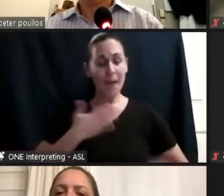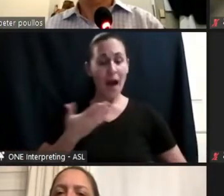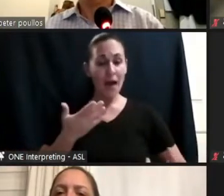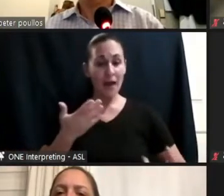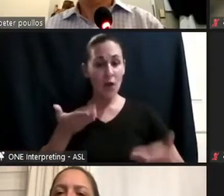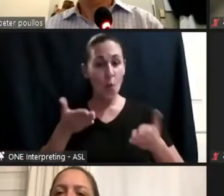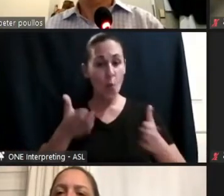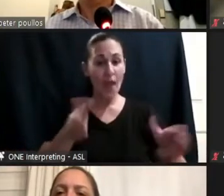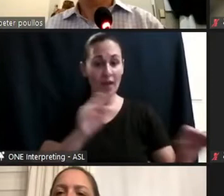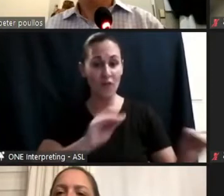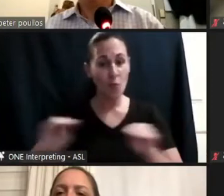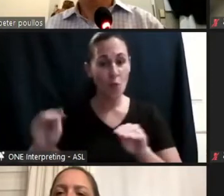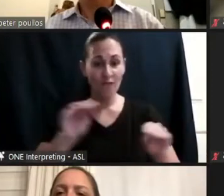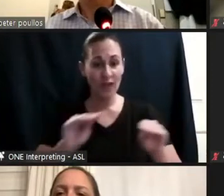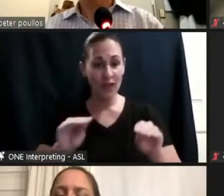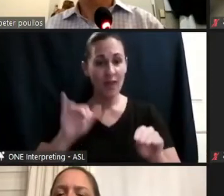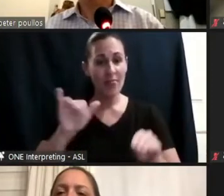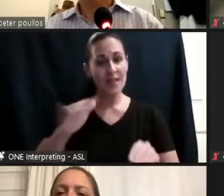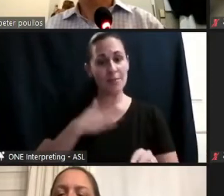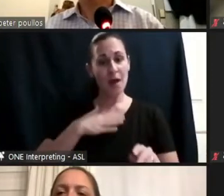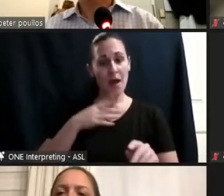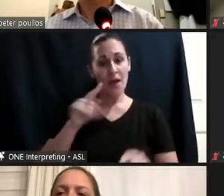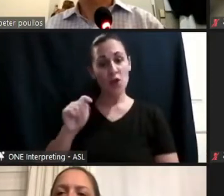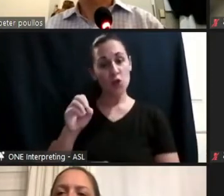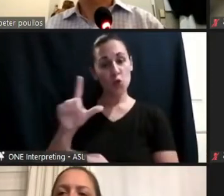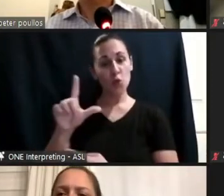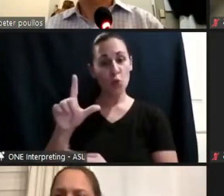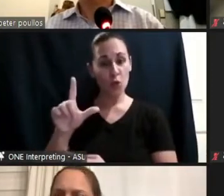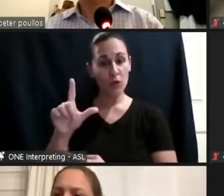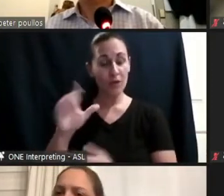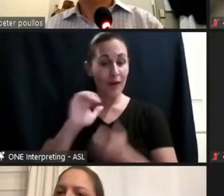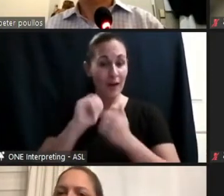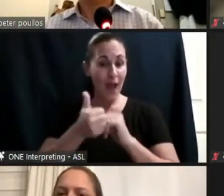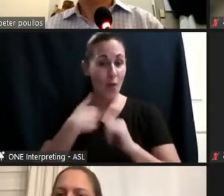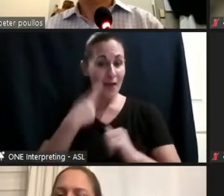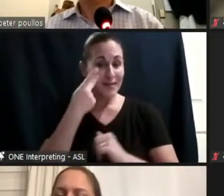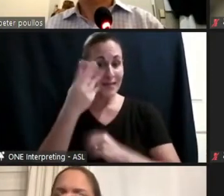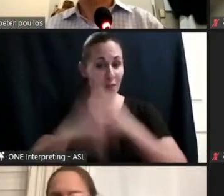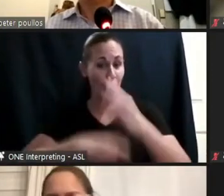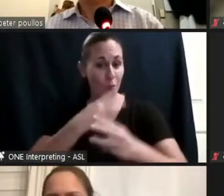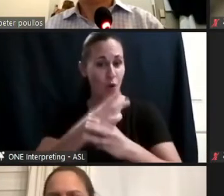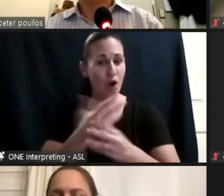and is my tool through which I see the world. And from an international place. And